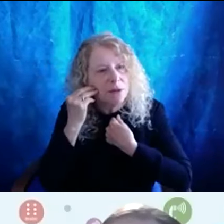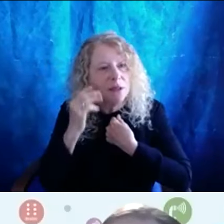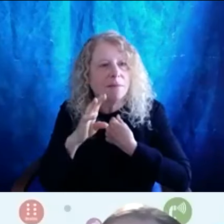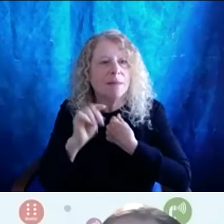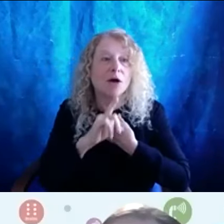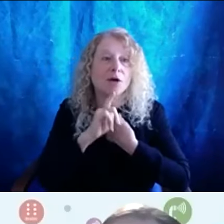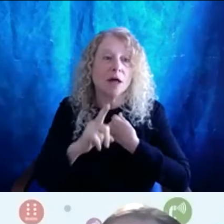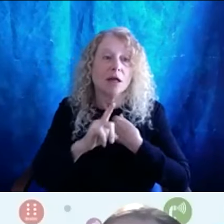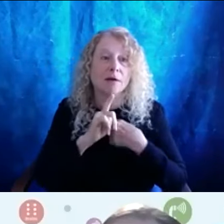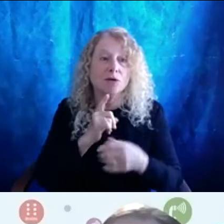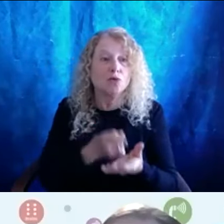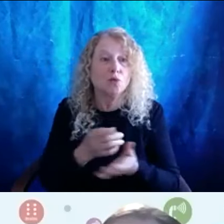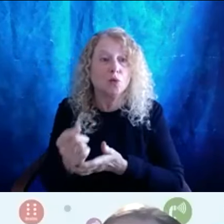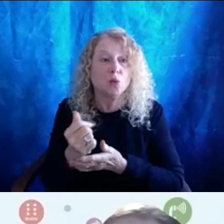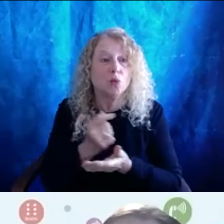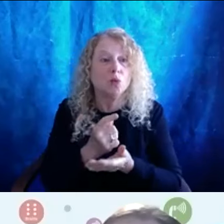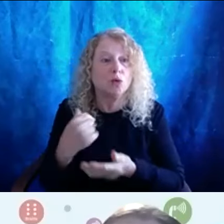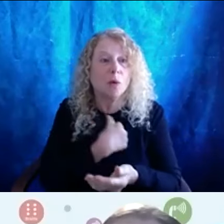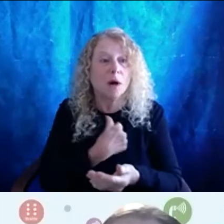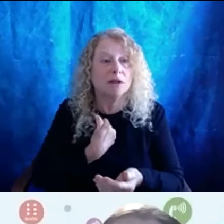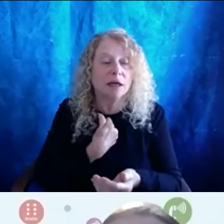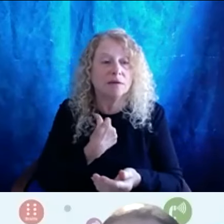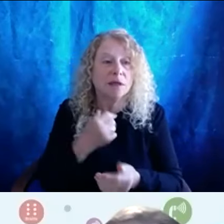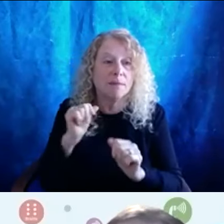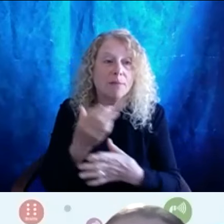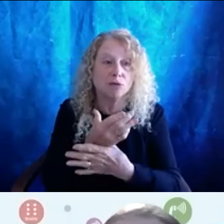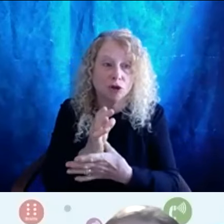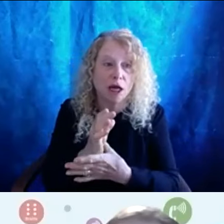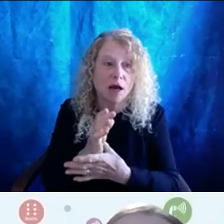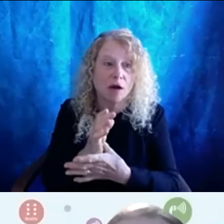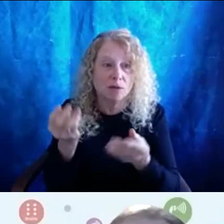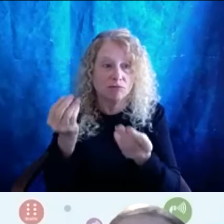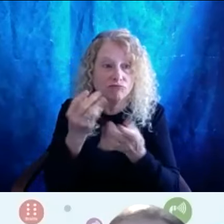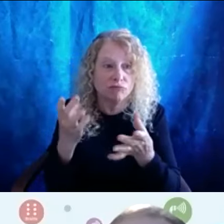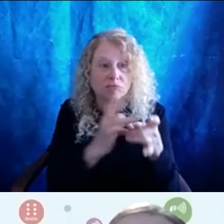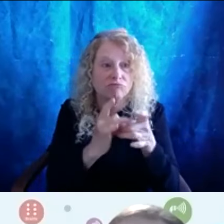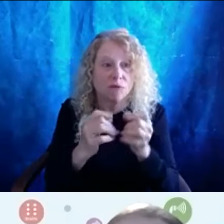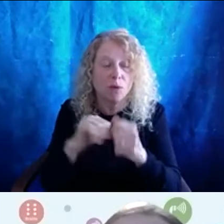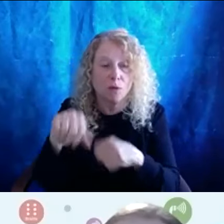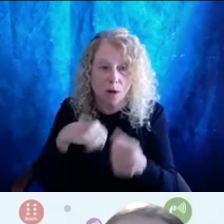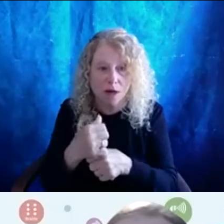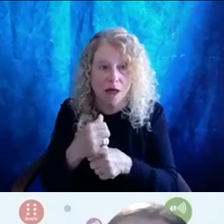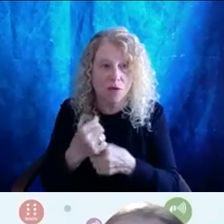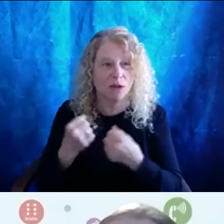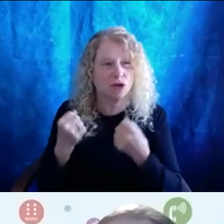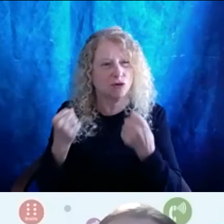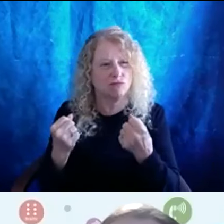and true to ourselves and and be able to share that in unity with one another and solidarity with one